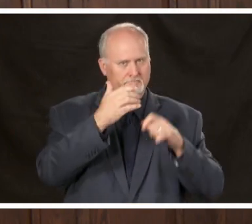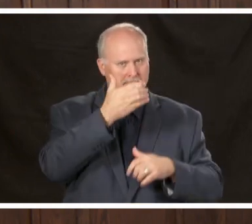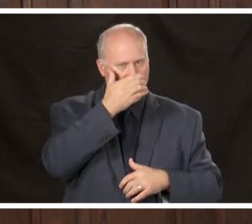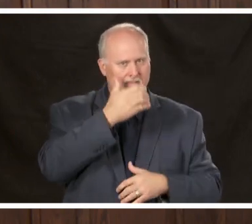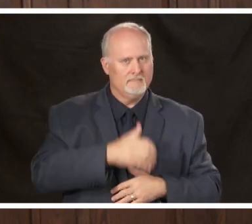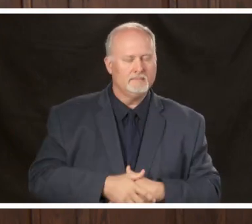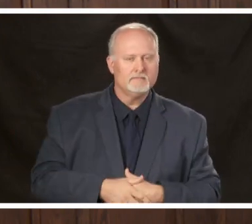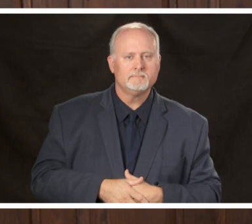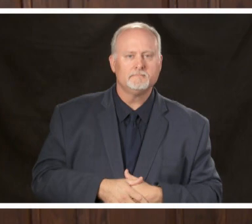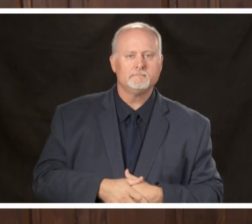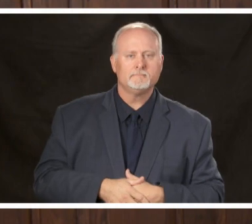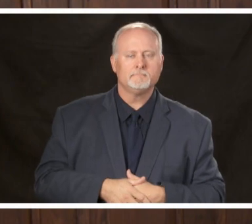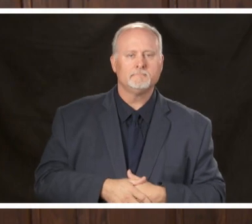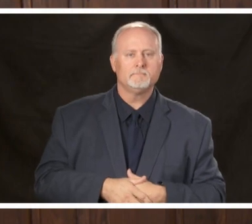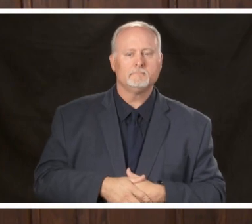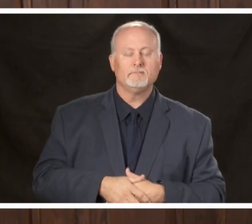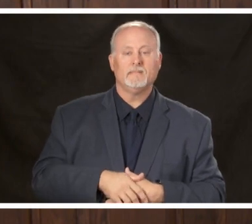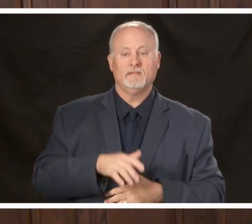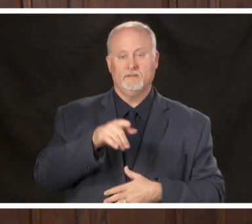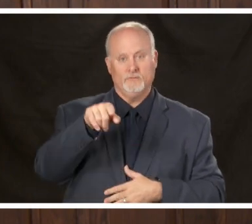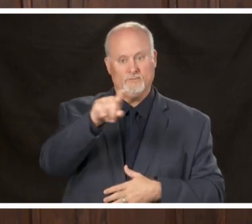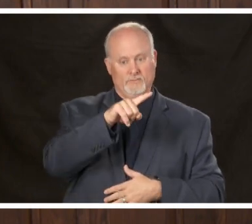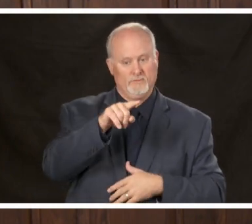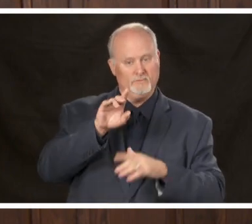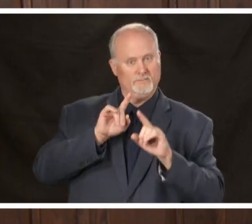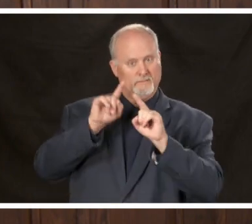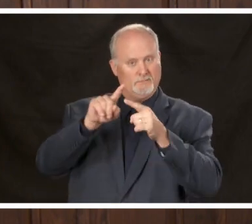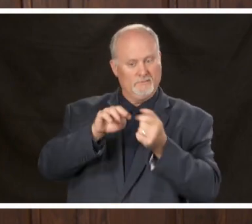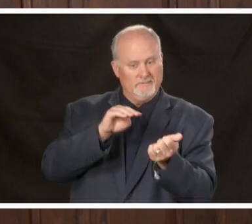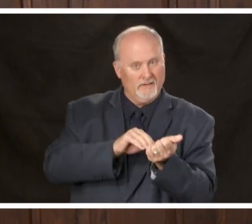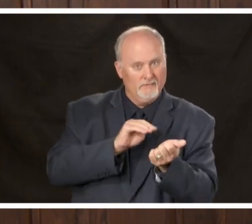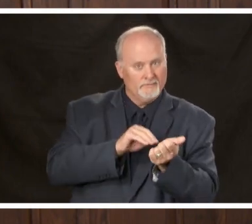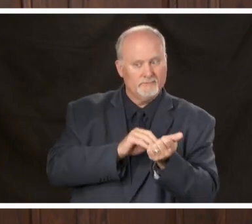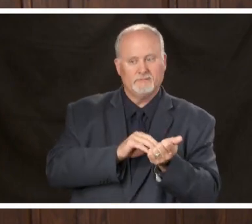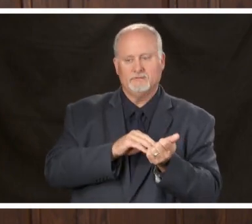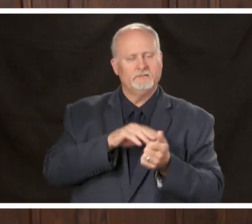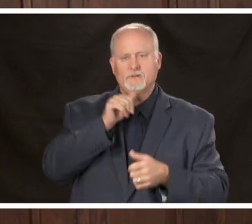are accessing health care you'll find that not just at UAB but